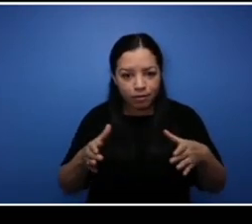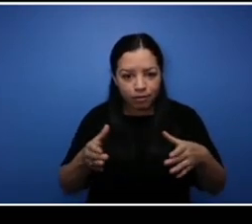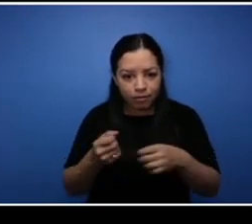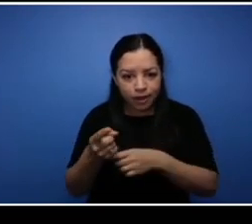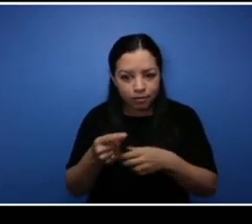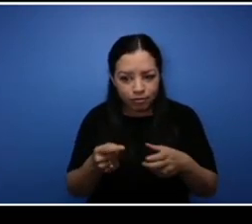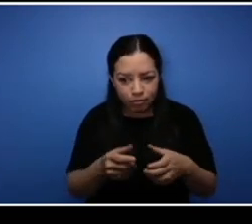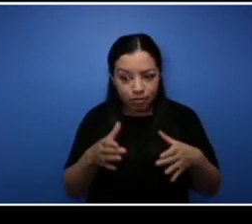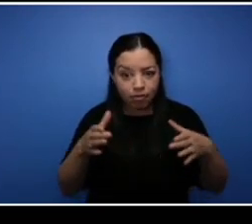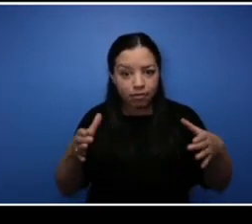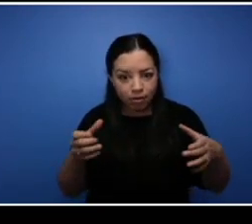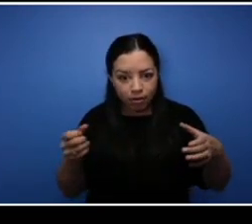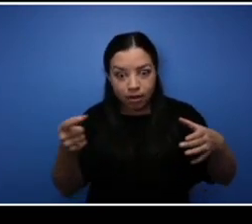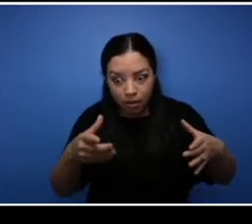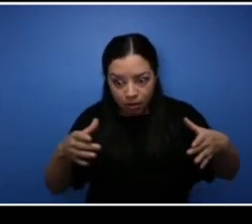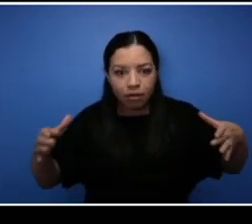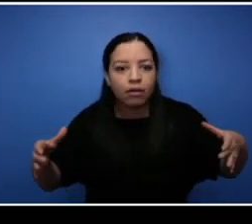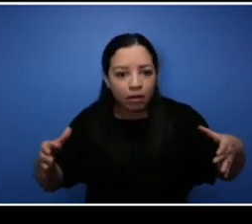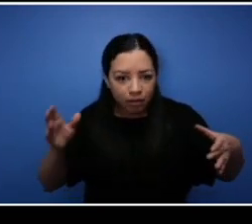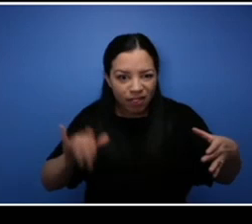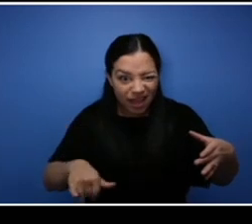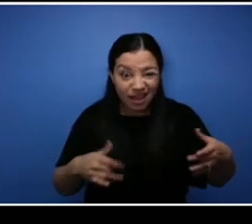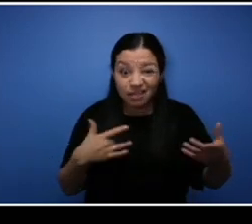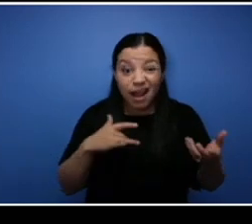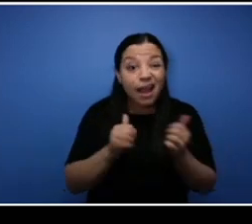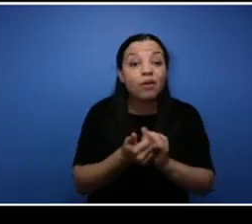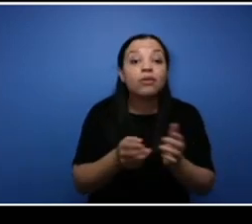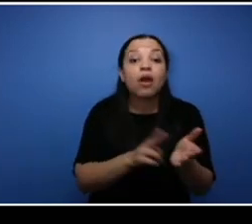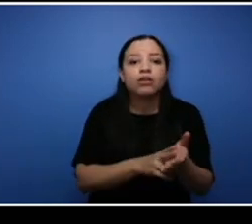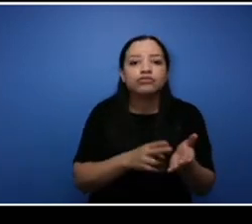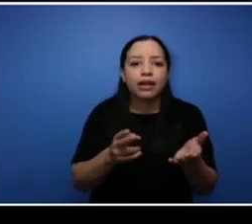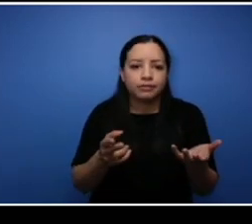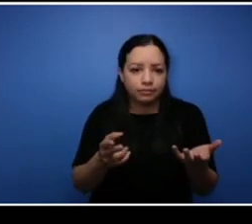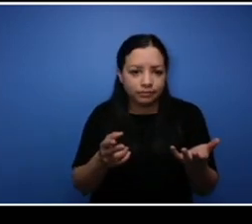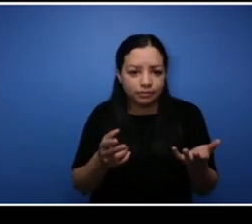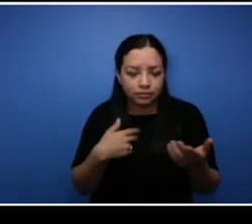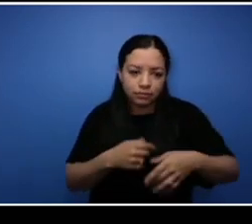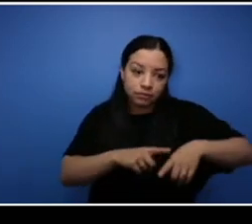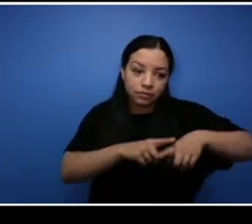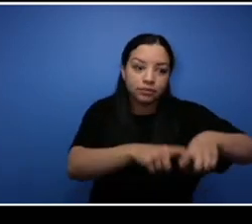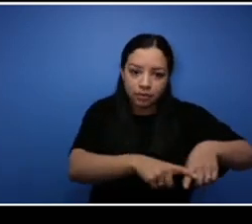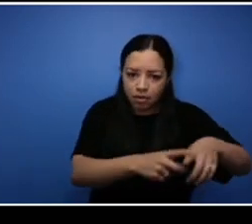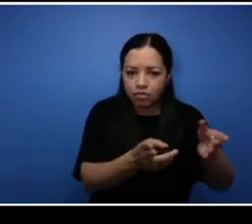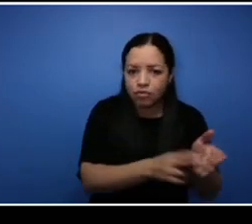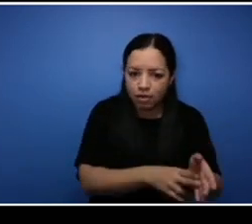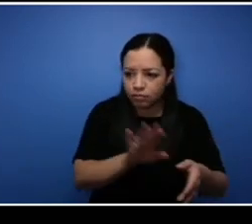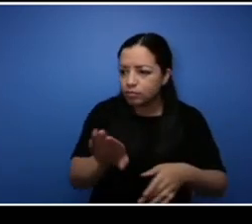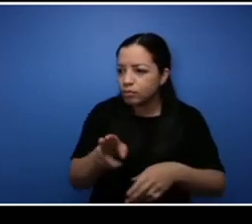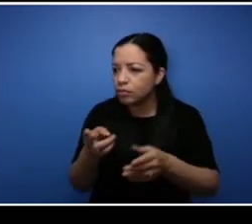contracts. I mean we relied on certain contracts and you know uh we grew in the business side